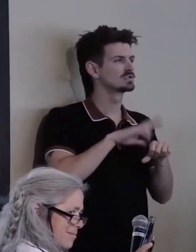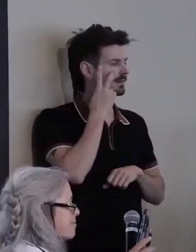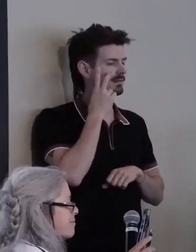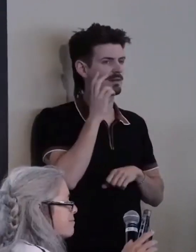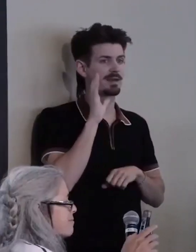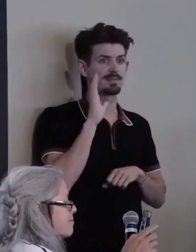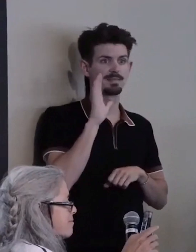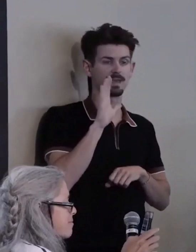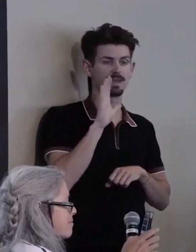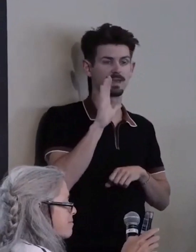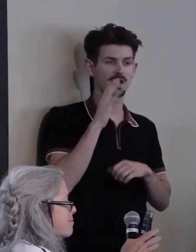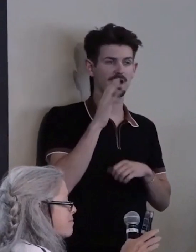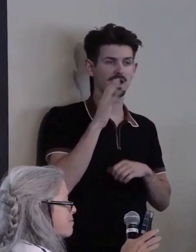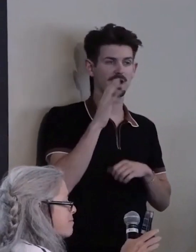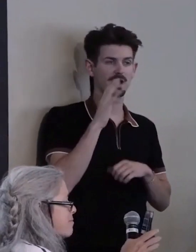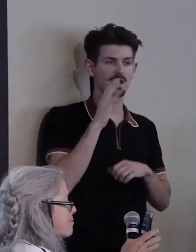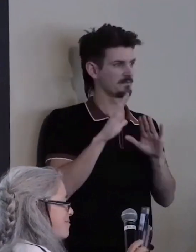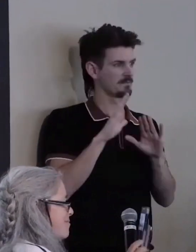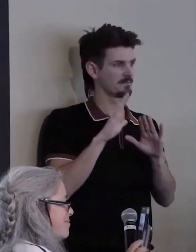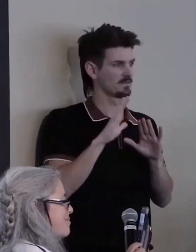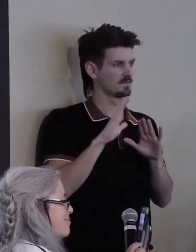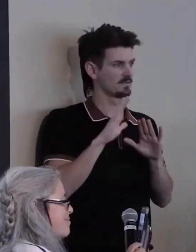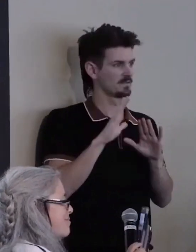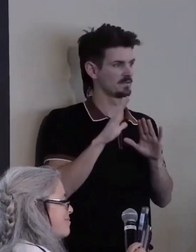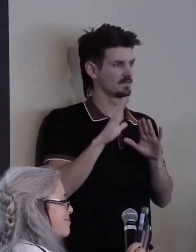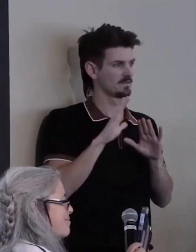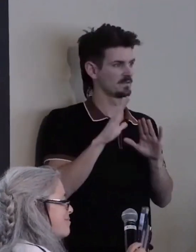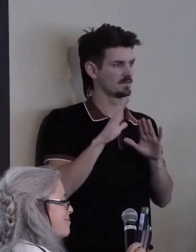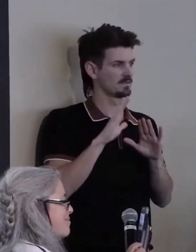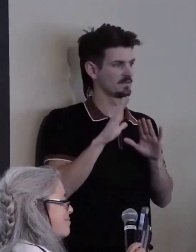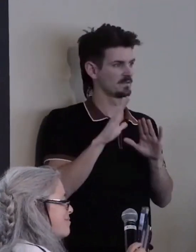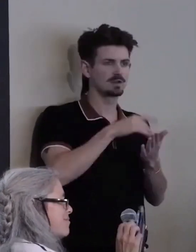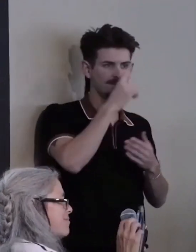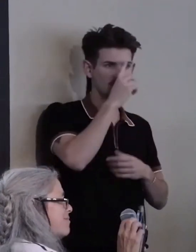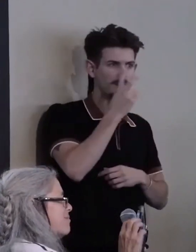of the Colorado Center for the Blind, a world famous